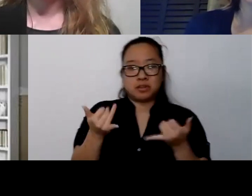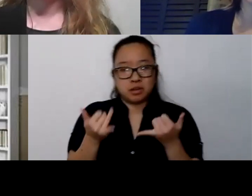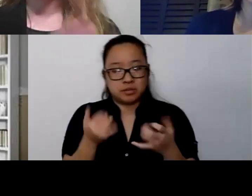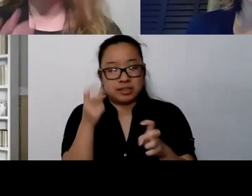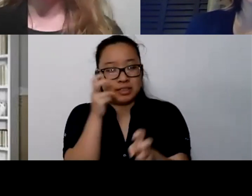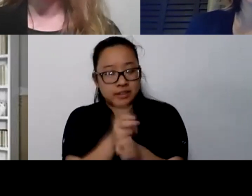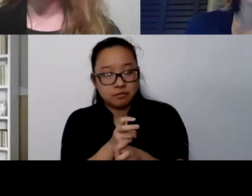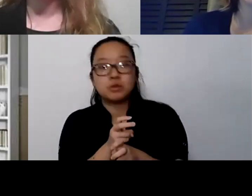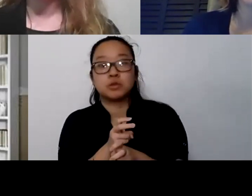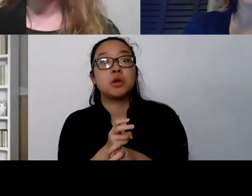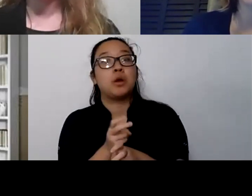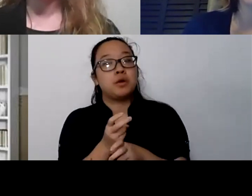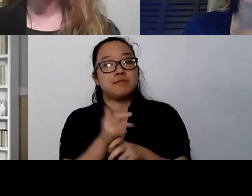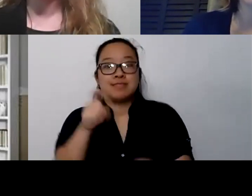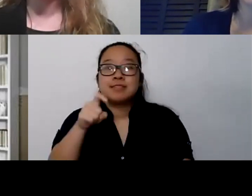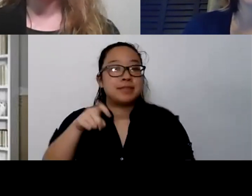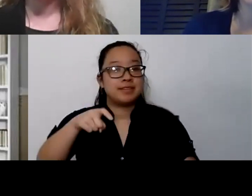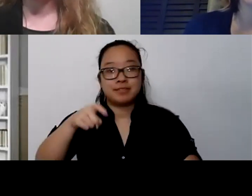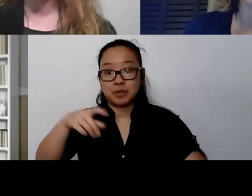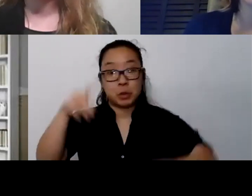create new ways of connecting and helping.